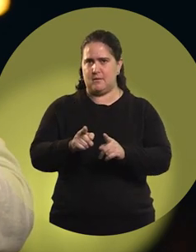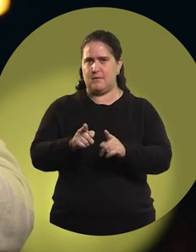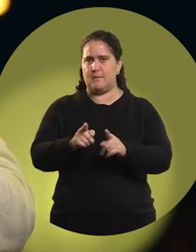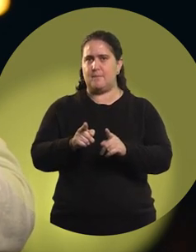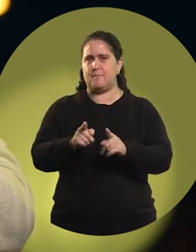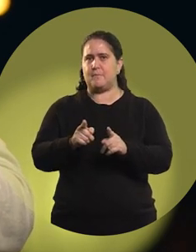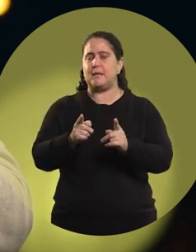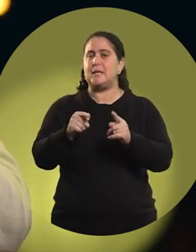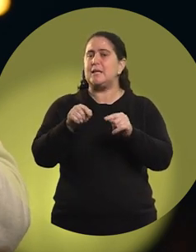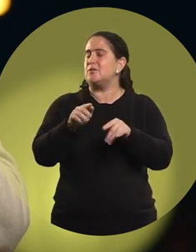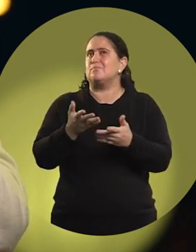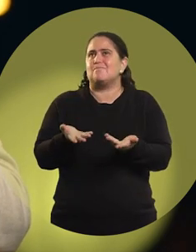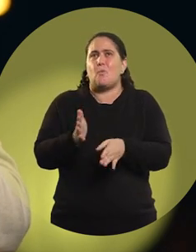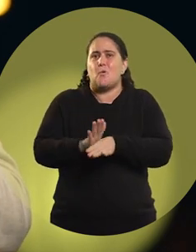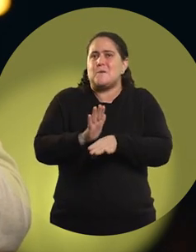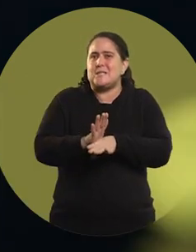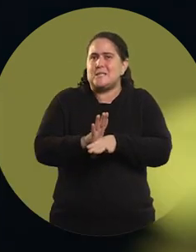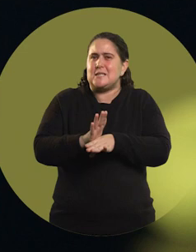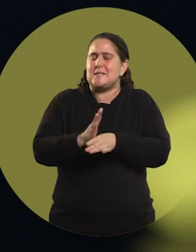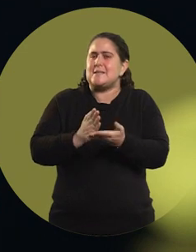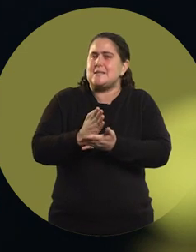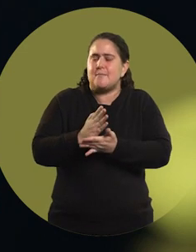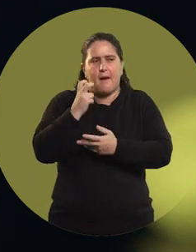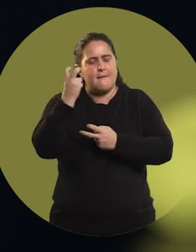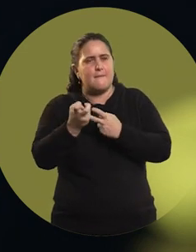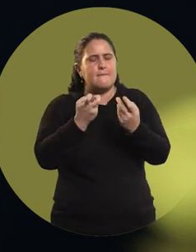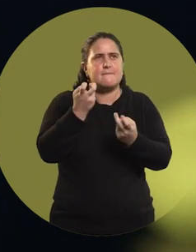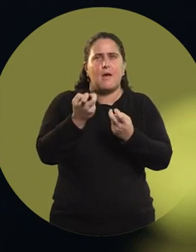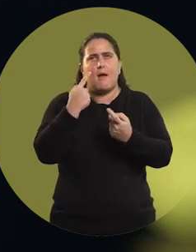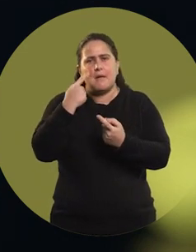and finding the way to sort them out. To say: